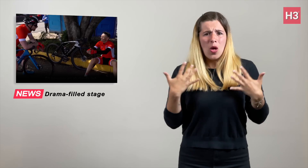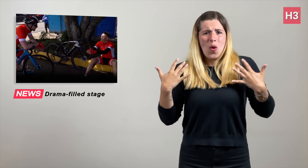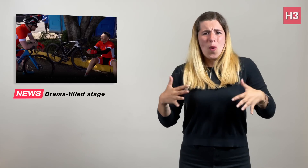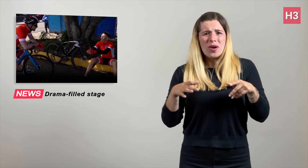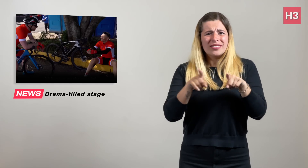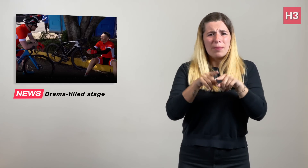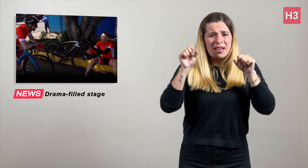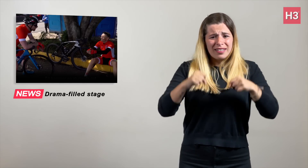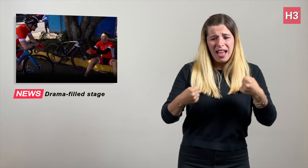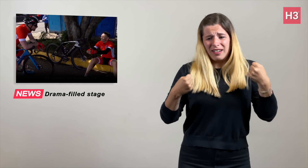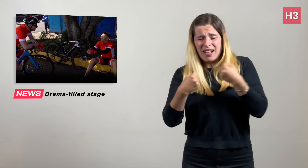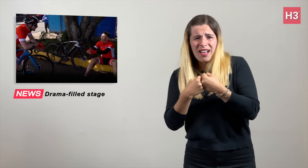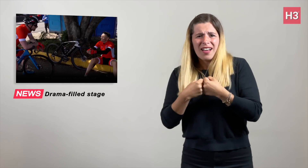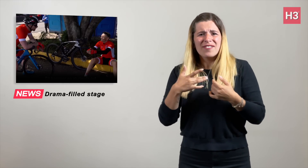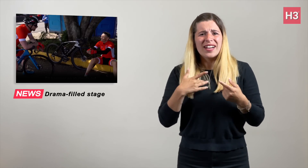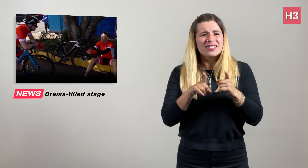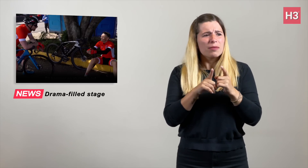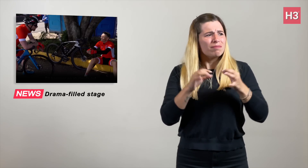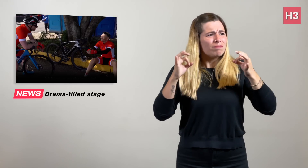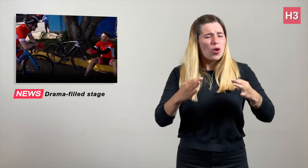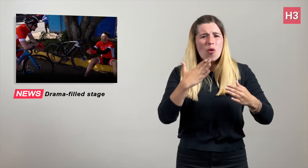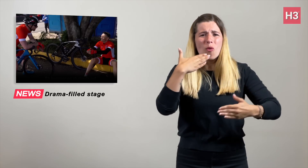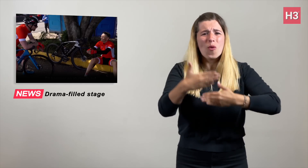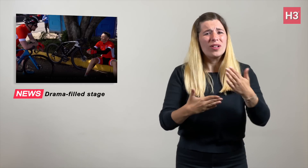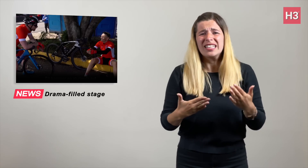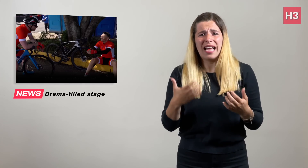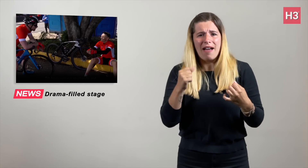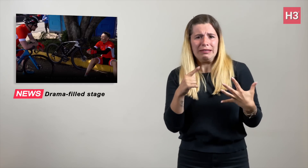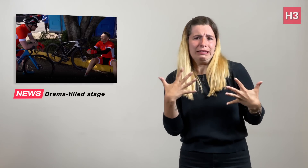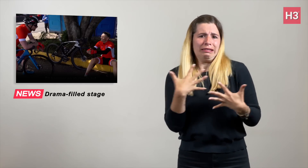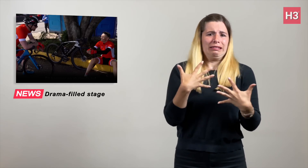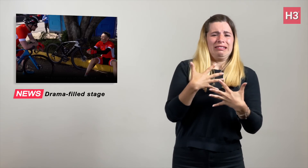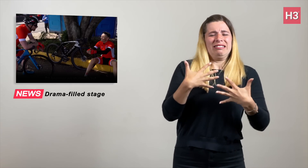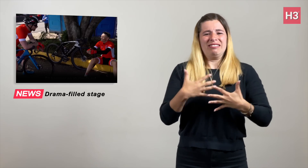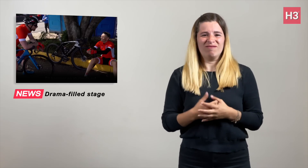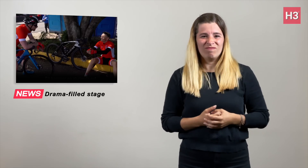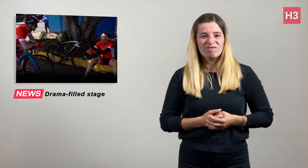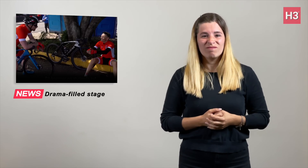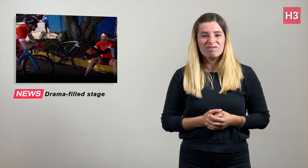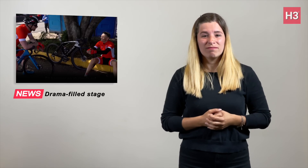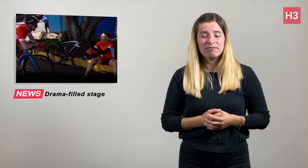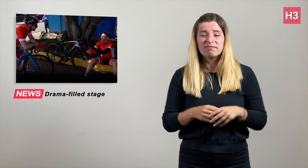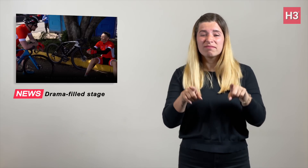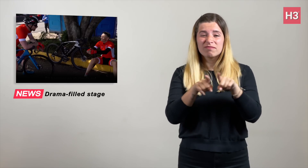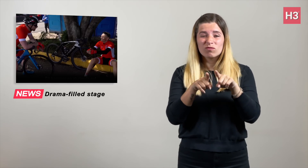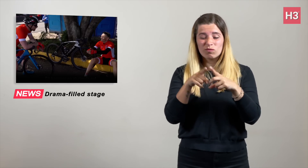which is said to be insane and dangerous. Also many potholes in the road